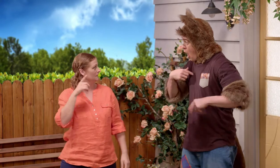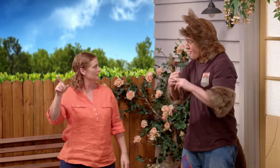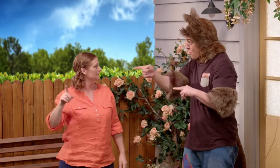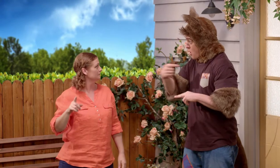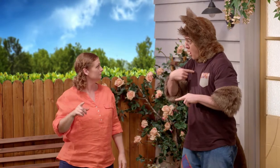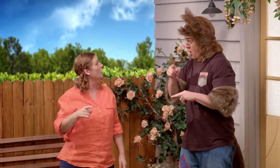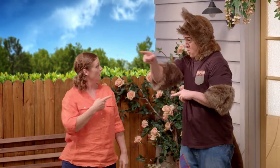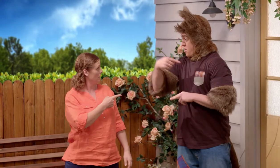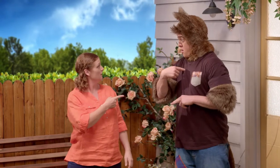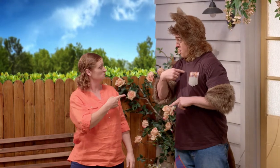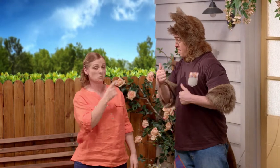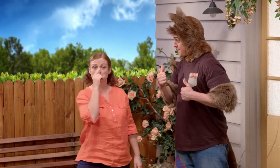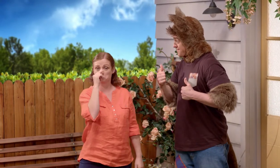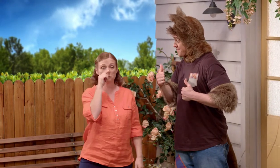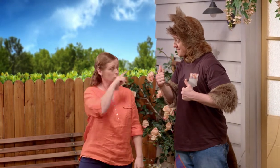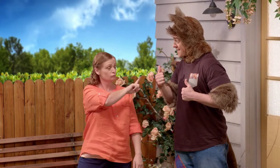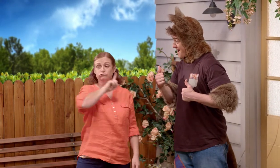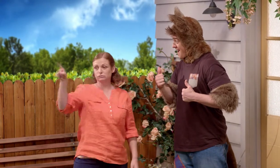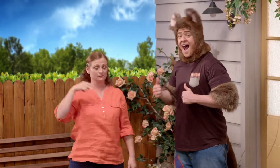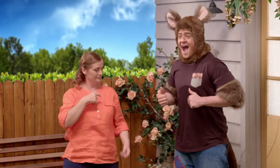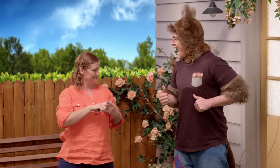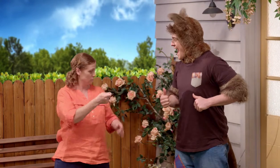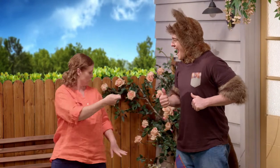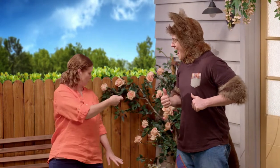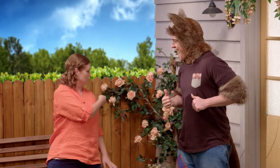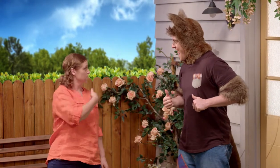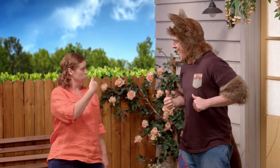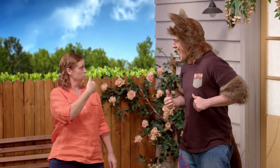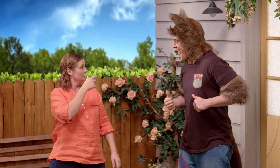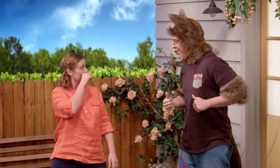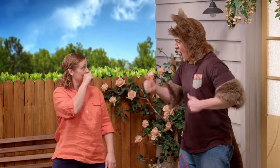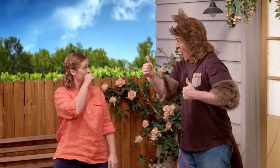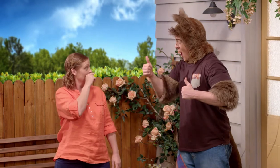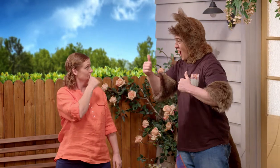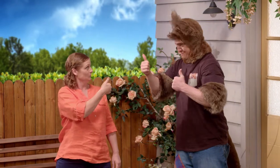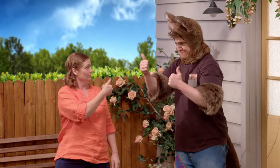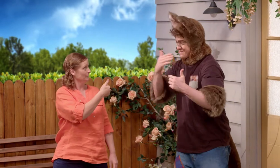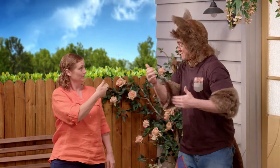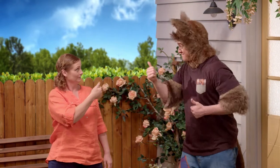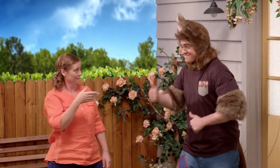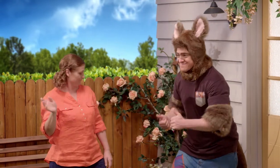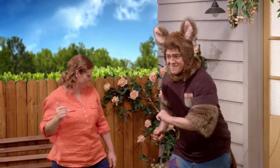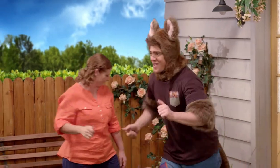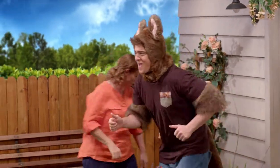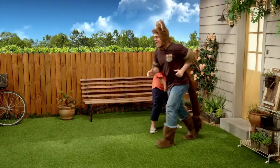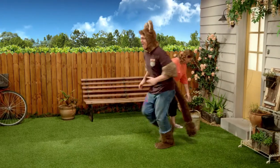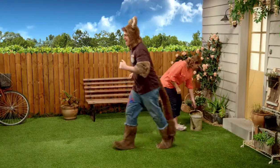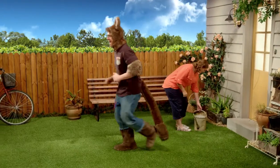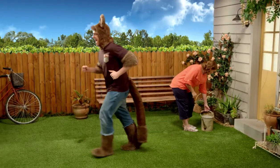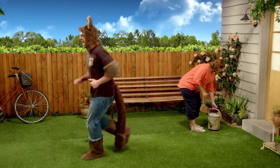Sally, I'll go for you. That'd be great, thank you. I'll water the rest of the garden. Thank you. Okay.